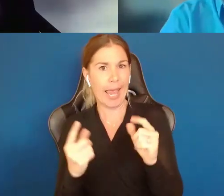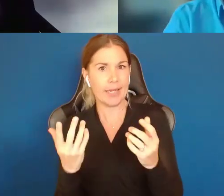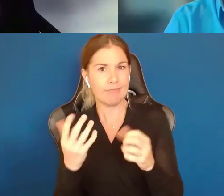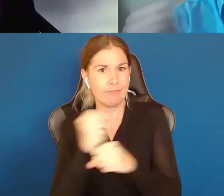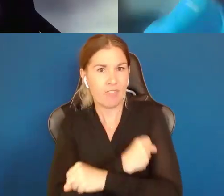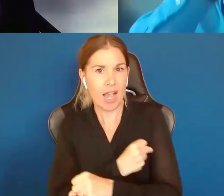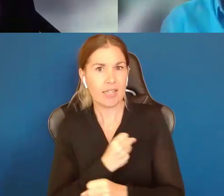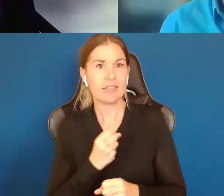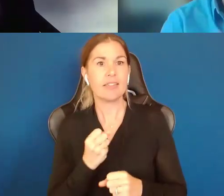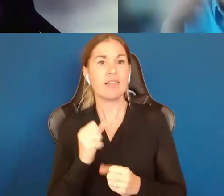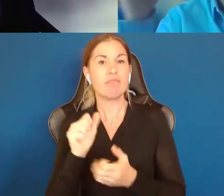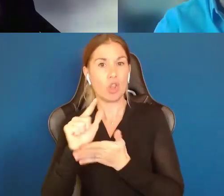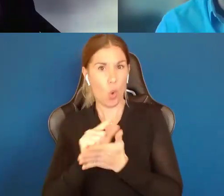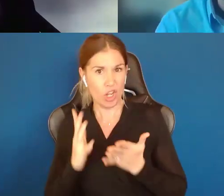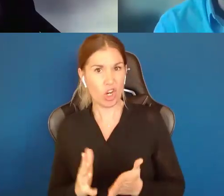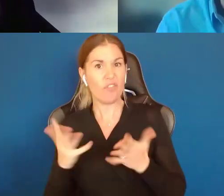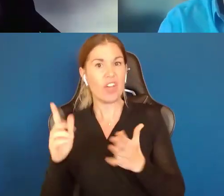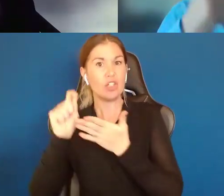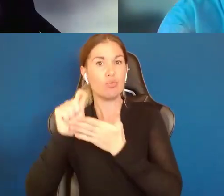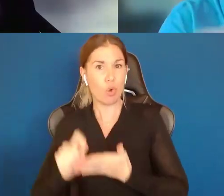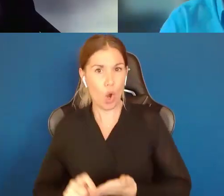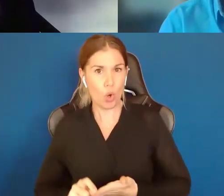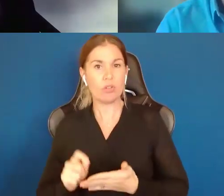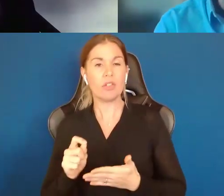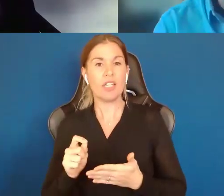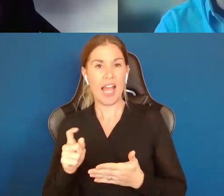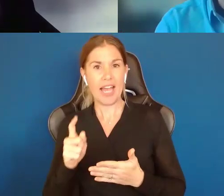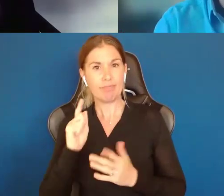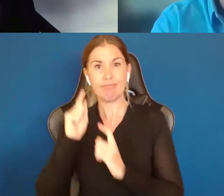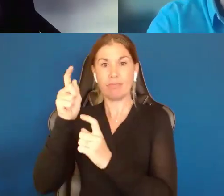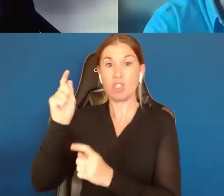lawyer wrote up the order, typical boiler plate language, and gives to it the judge and the judge says wait a second,